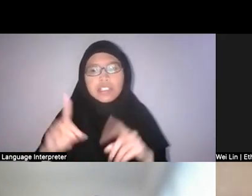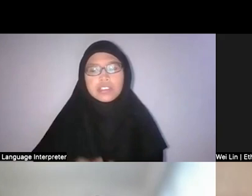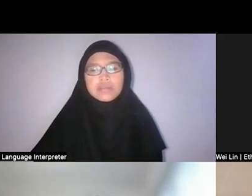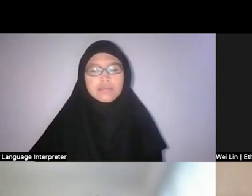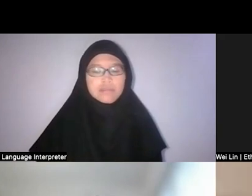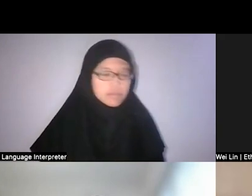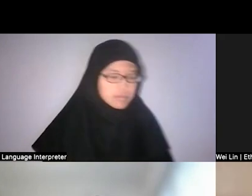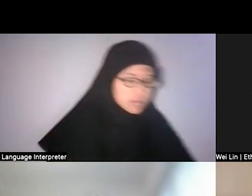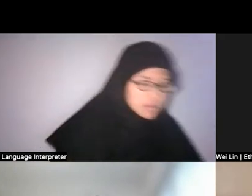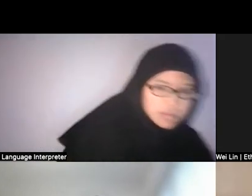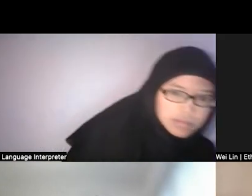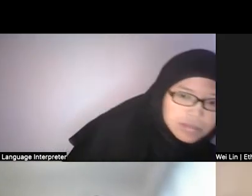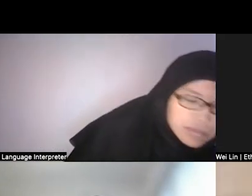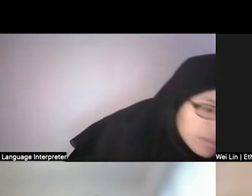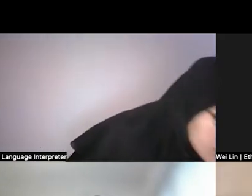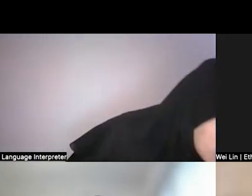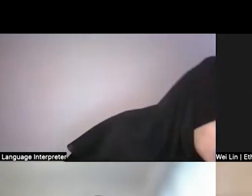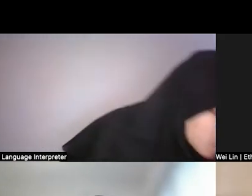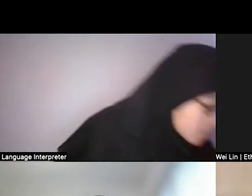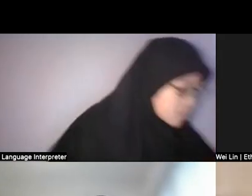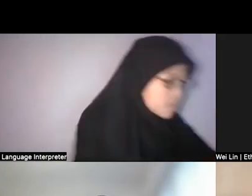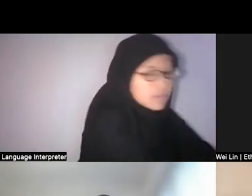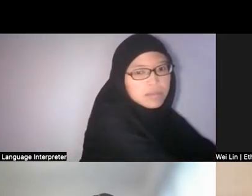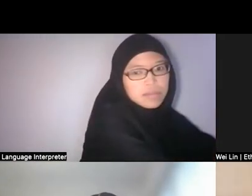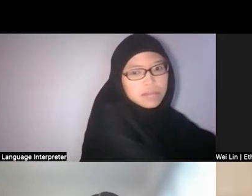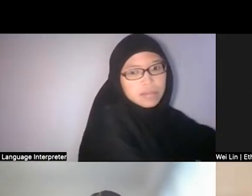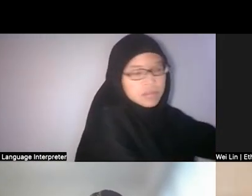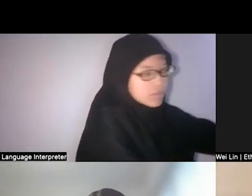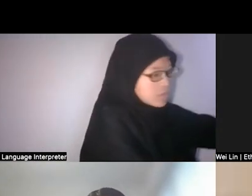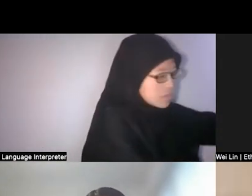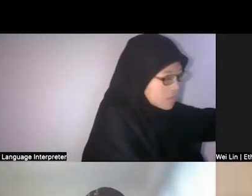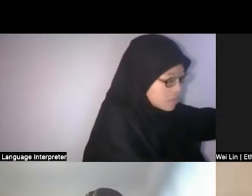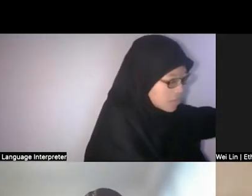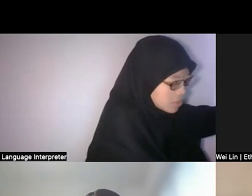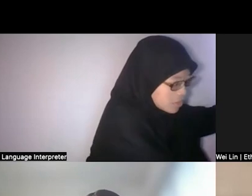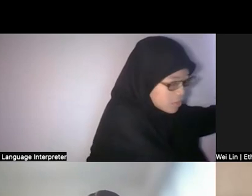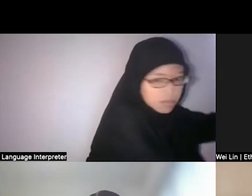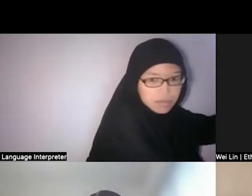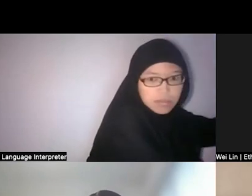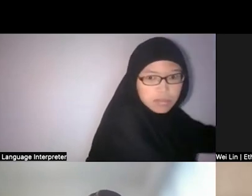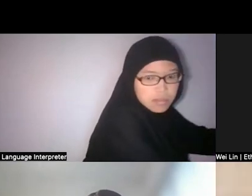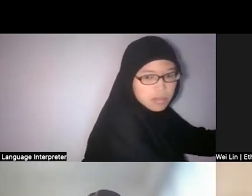Nadirah: I agree with Zining, in the sense that, to learn more about the power dynamics that exist in our